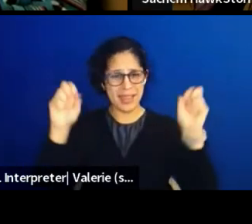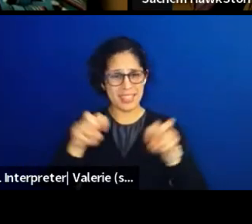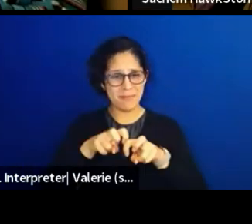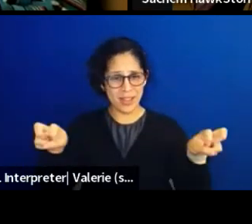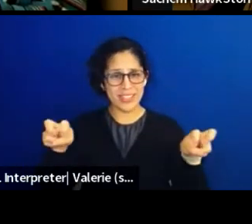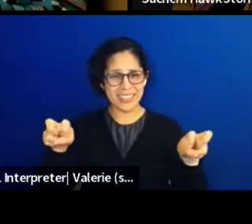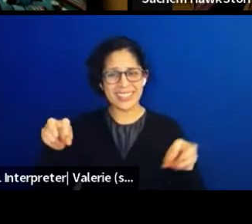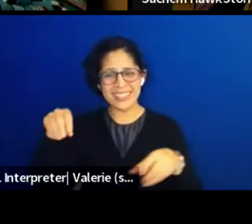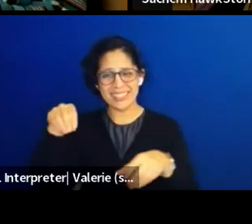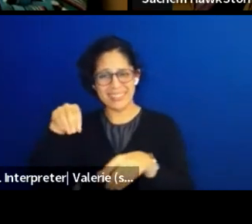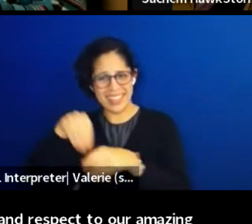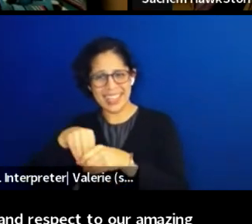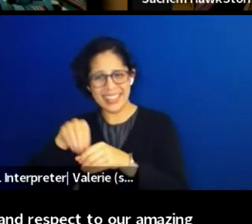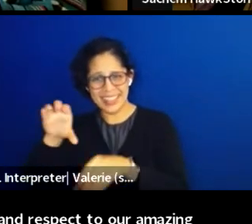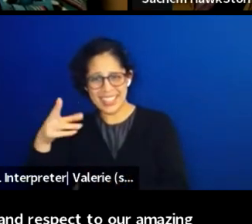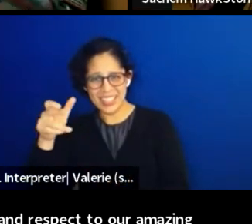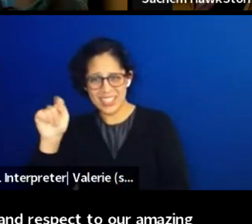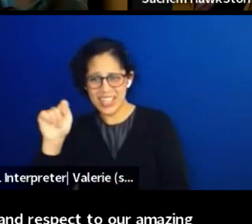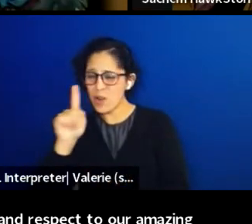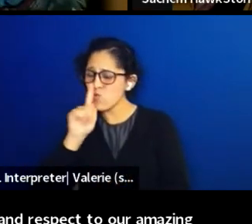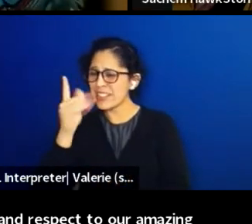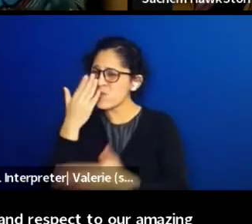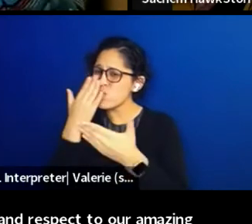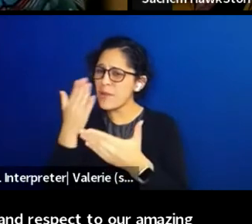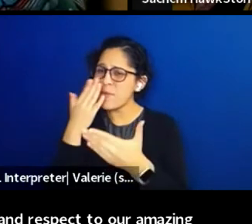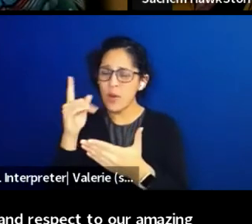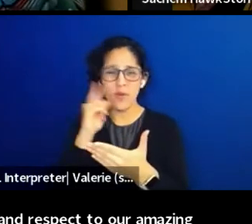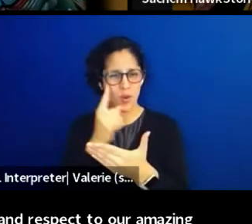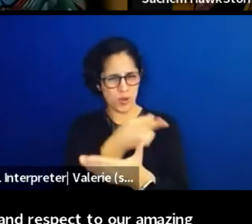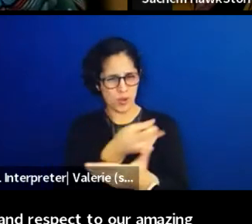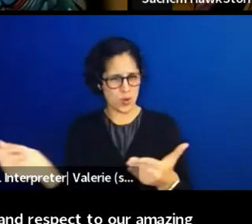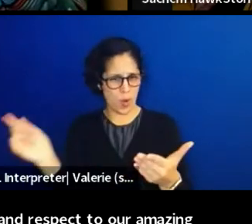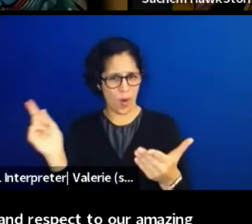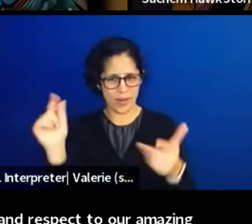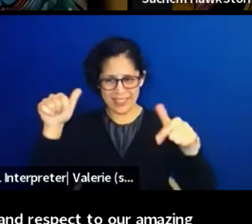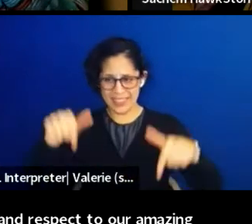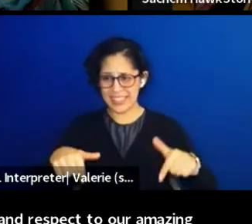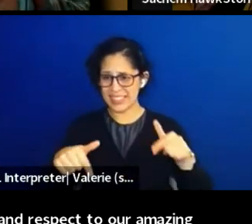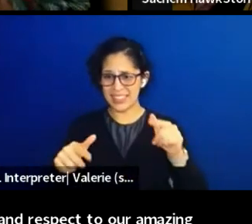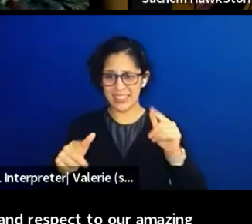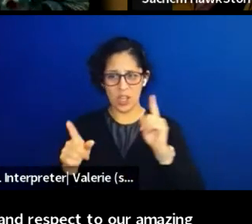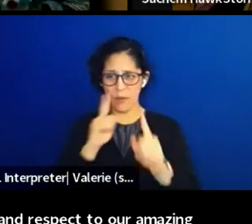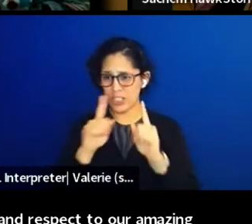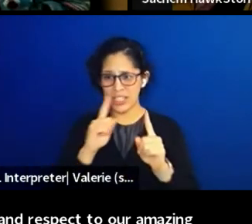I'm so deeply grateful to all of you for this conversation, which it feels like we were really just beginning.